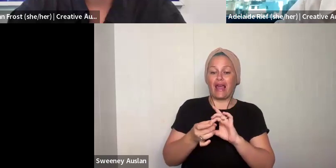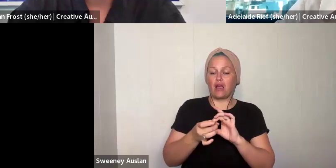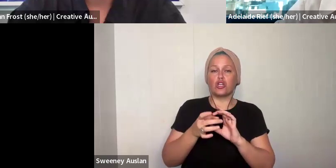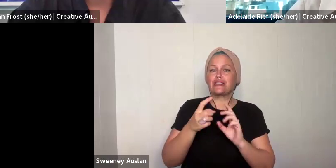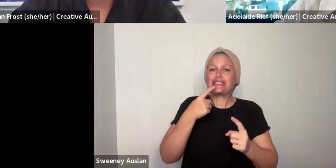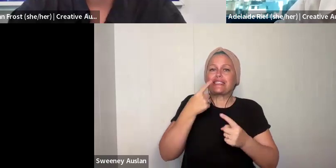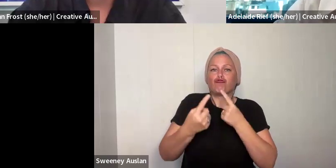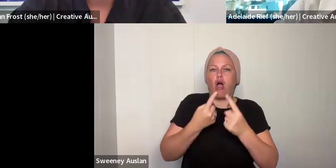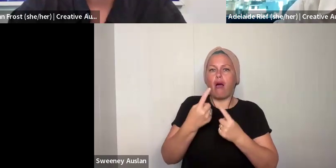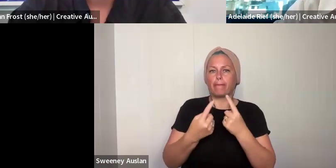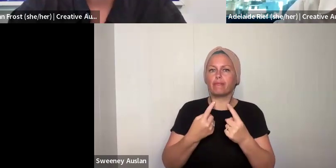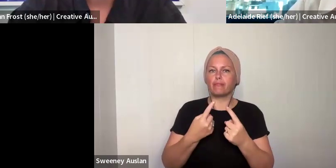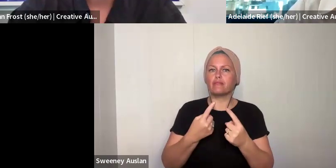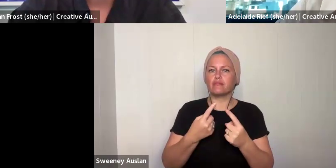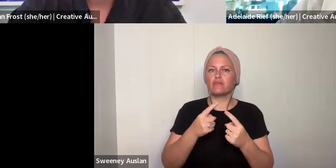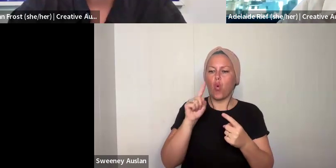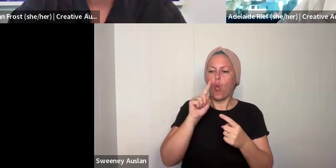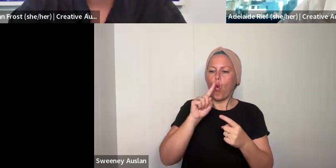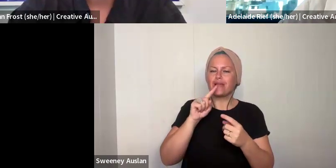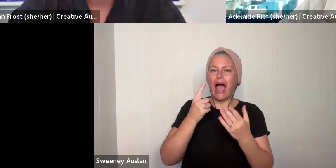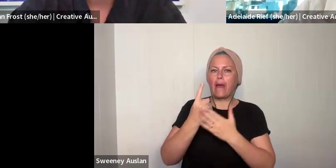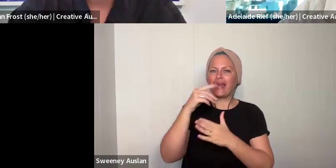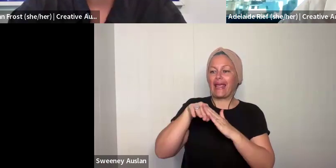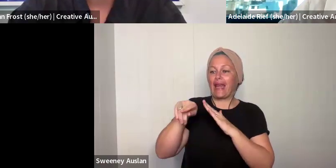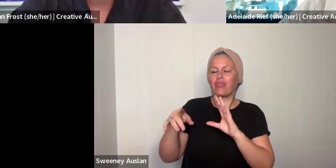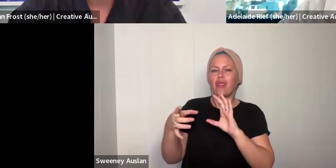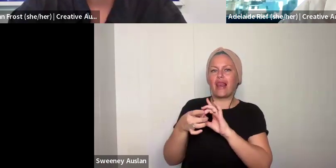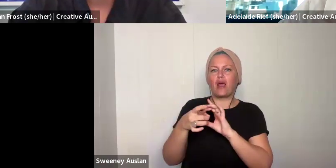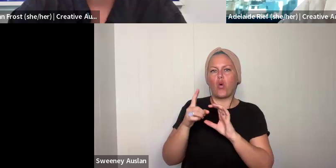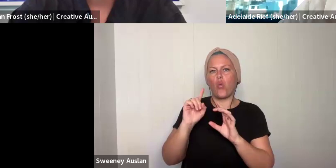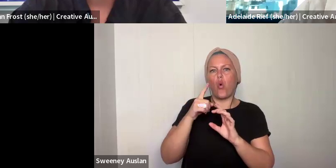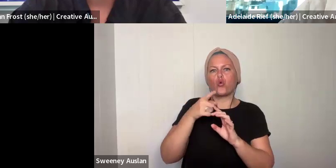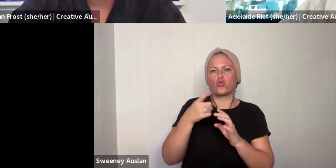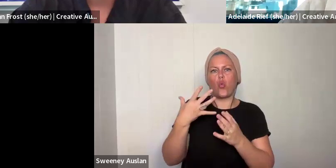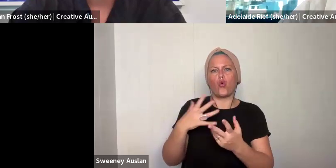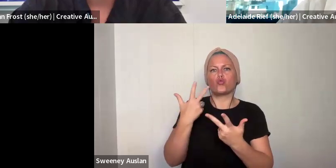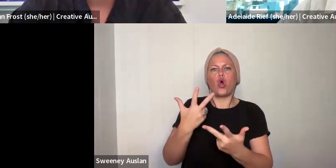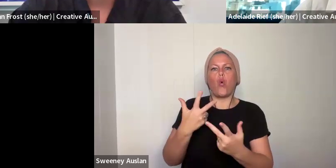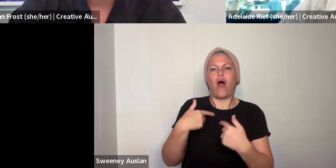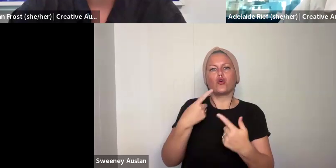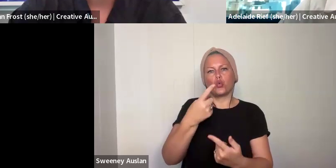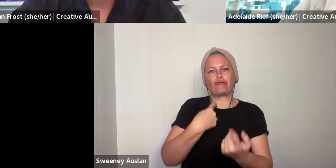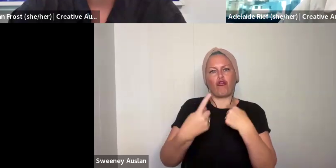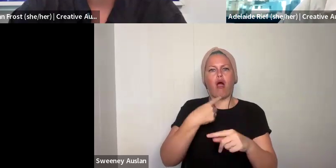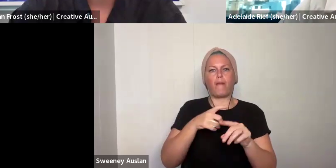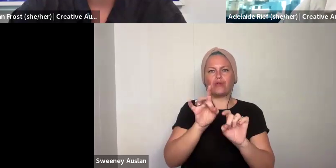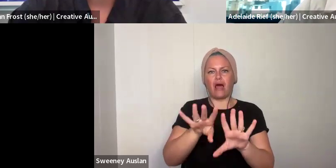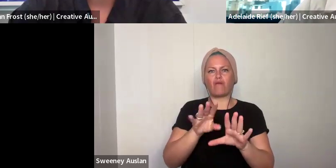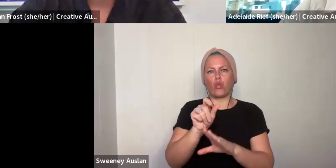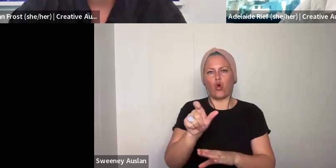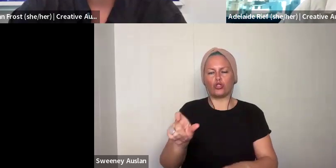… instead of including the link, you can describe very briefly what the material in the link is. What it would be